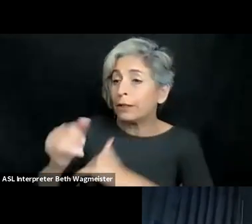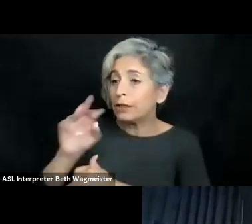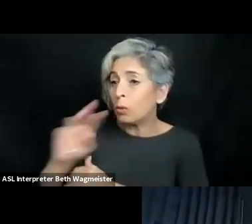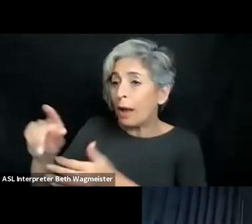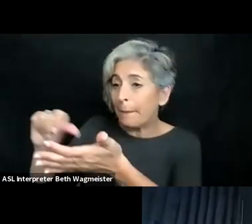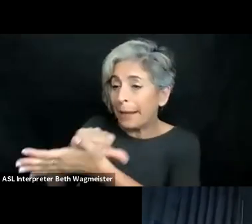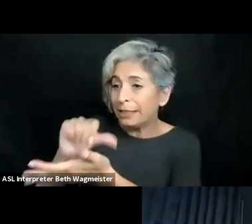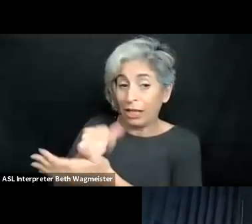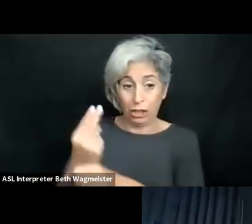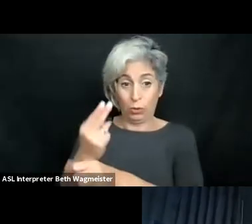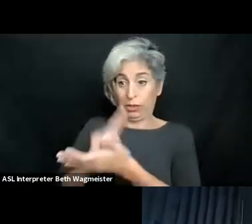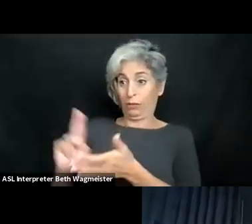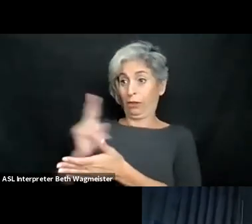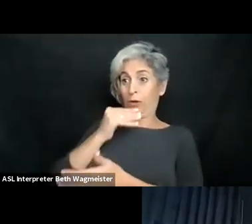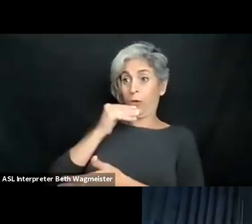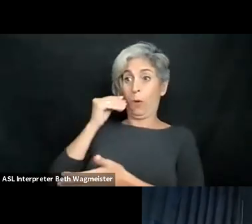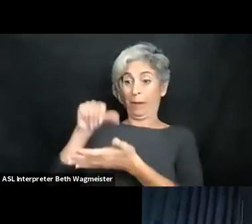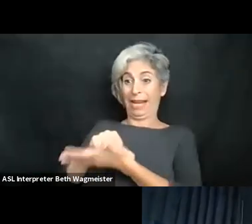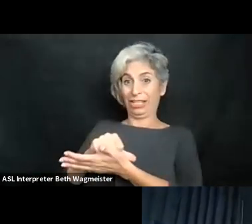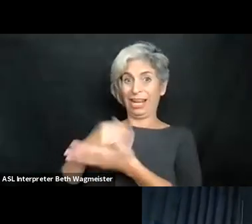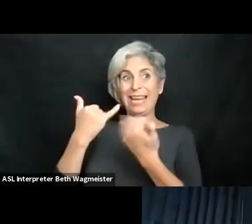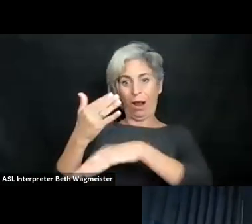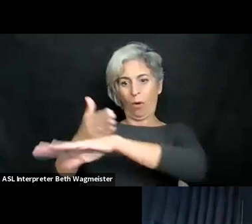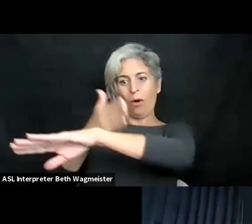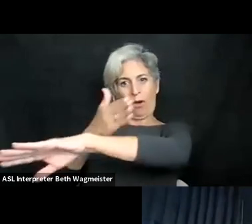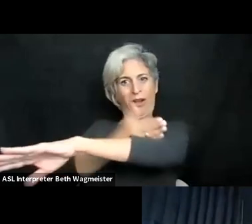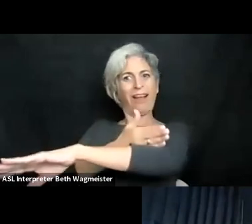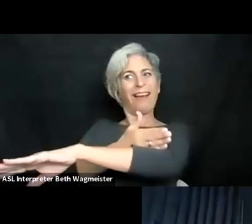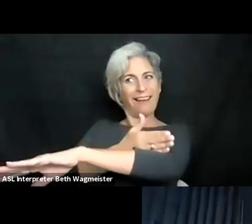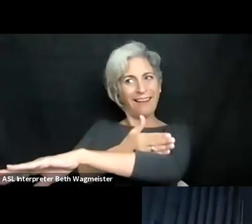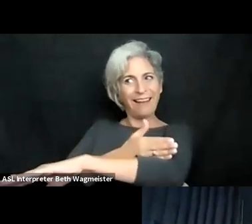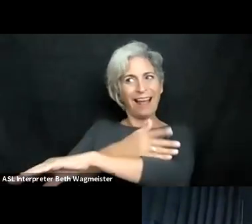accessibility guidelines, and let students look